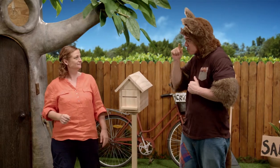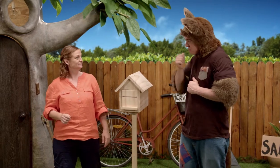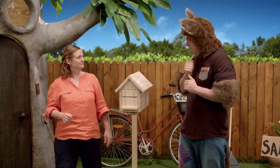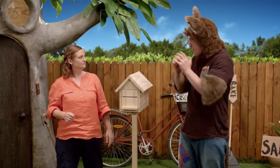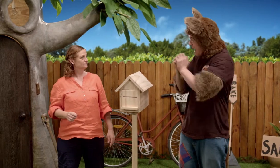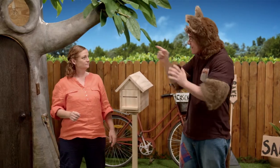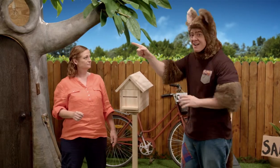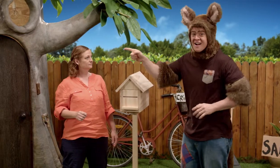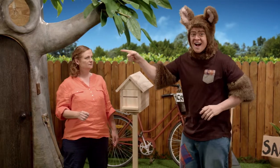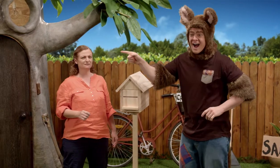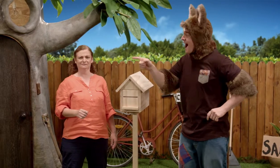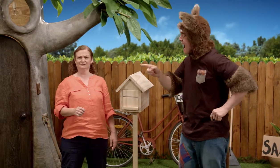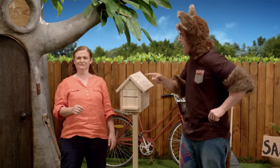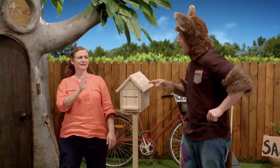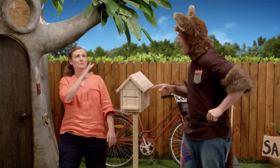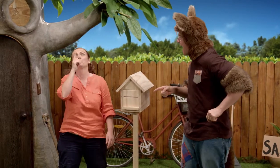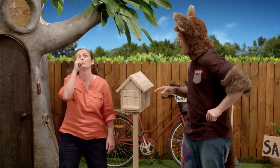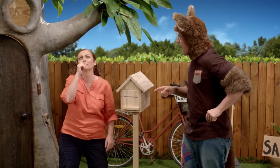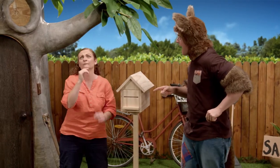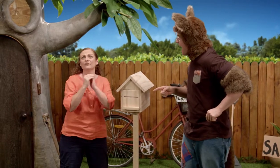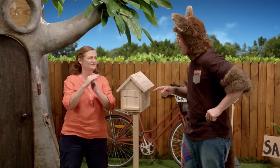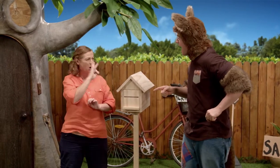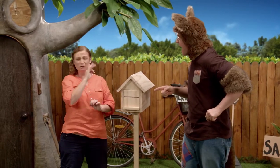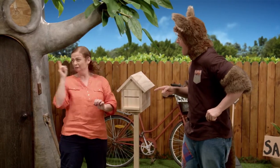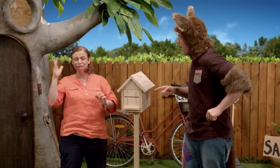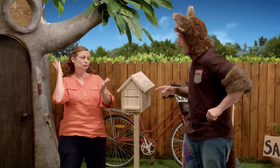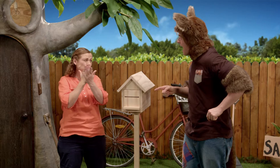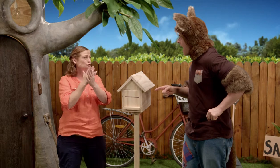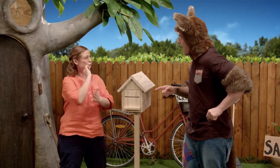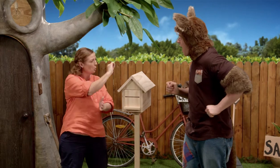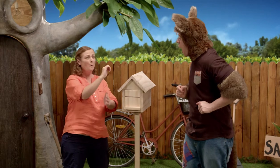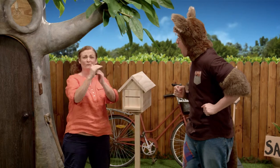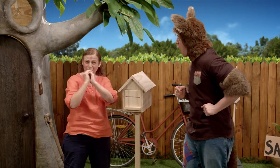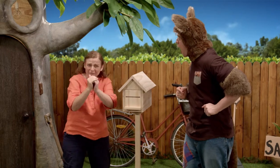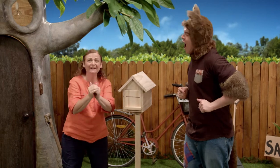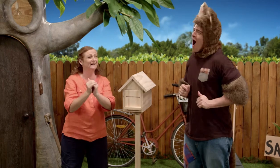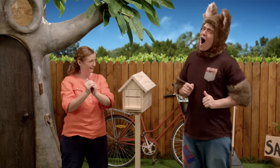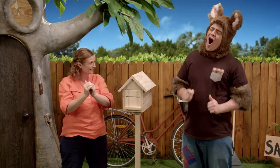She's almost like a friend. Possum. She is your friend, too.